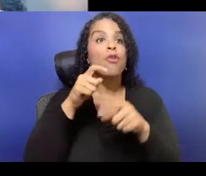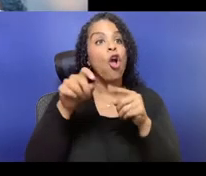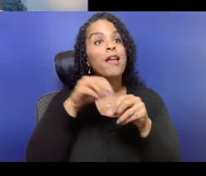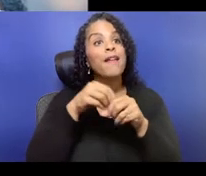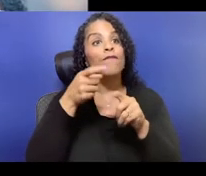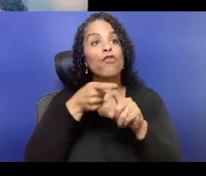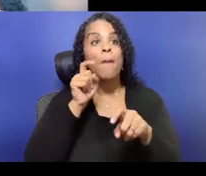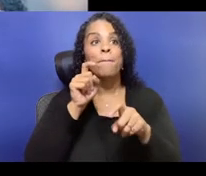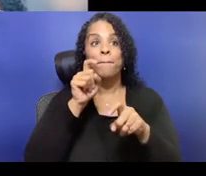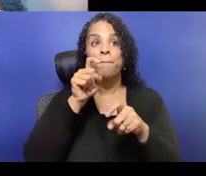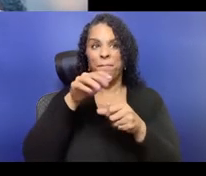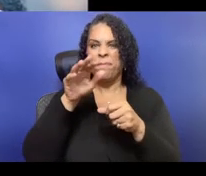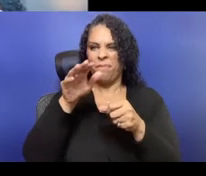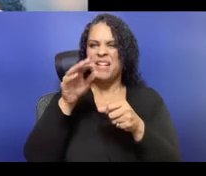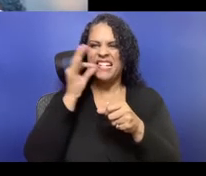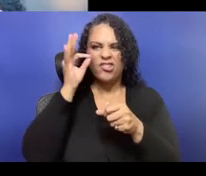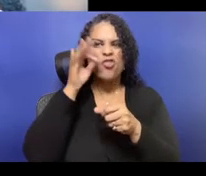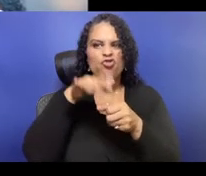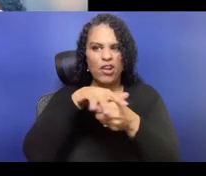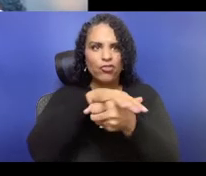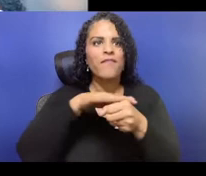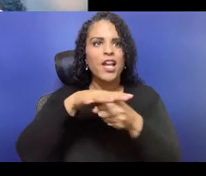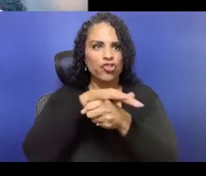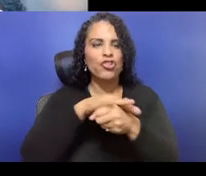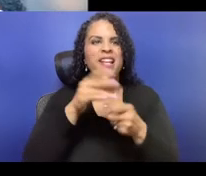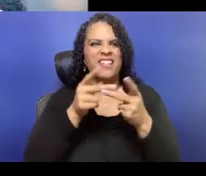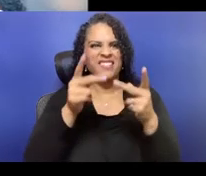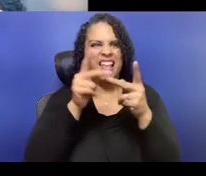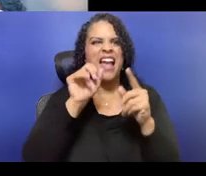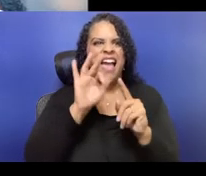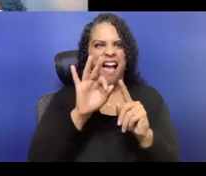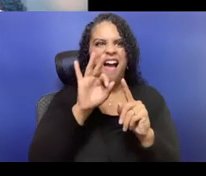And so if you need those accommodations,